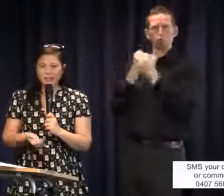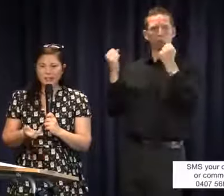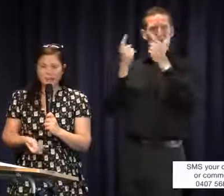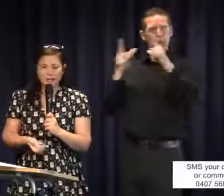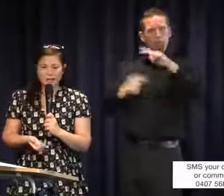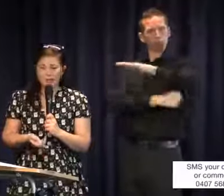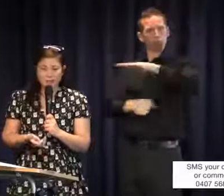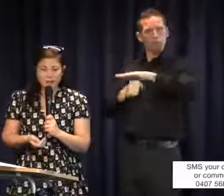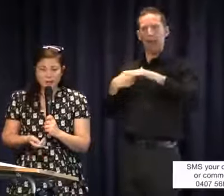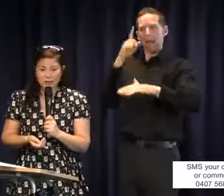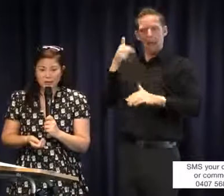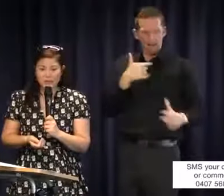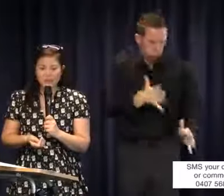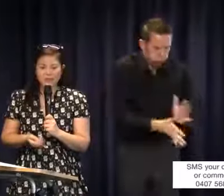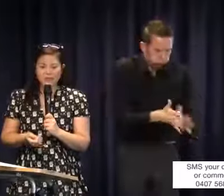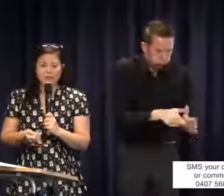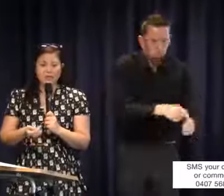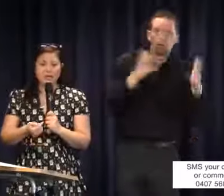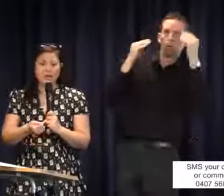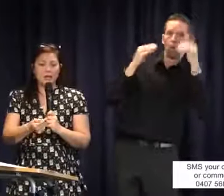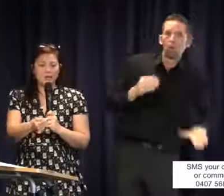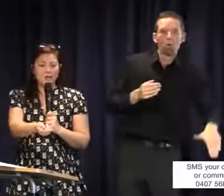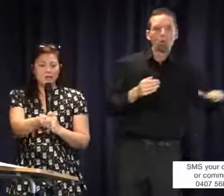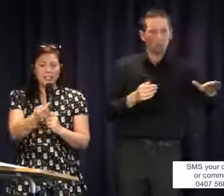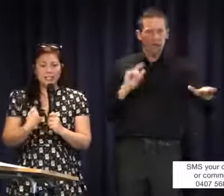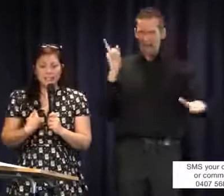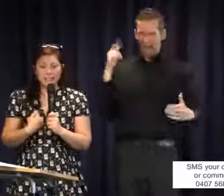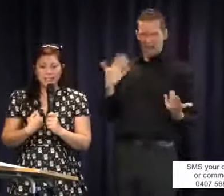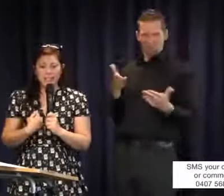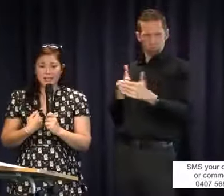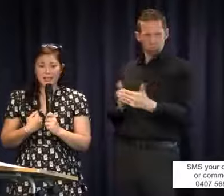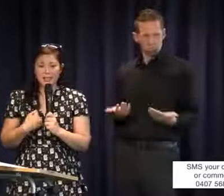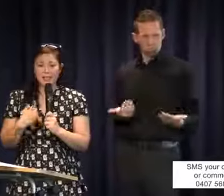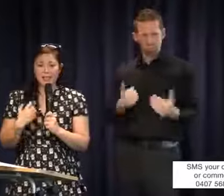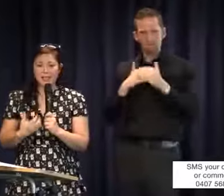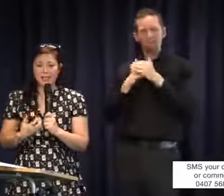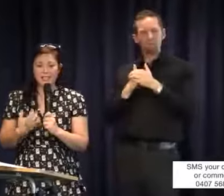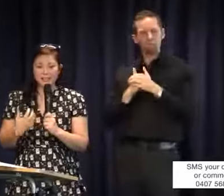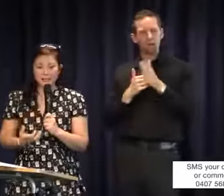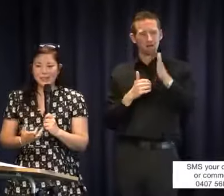and there is no way to do so at the moment. My friend Jennie Kadiki and I have tried desperately